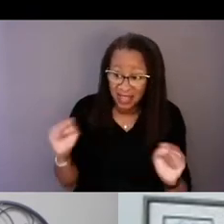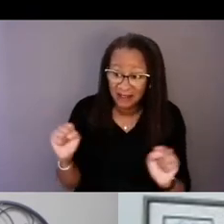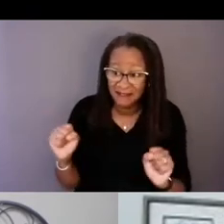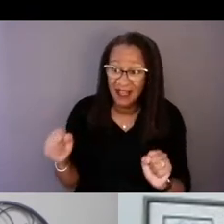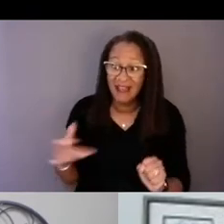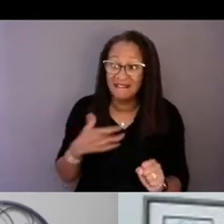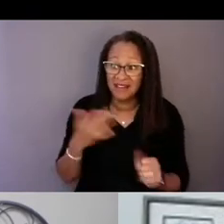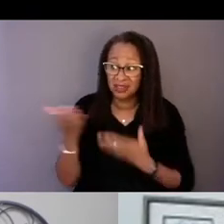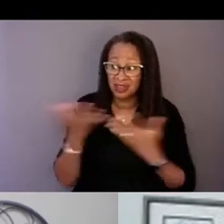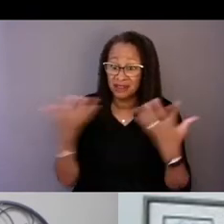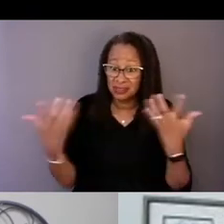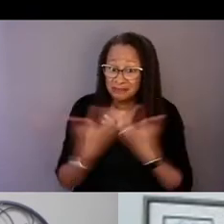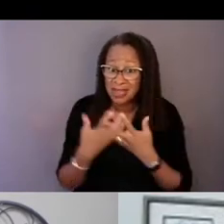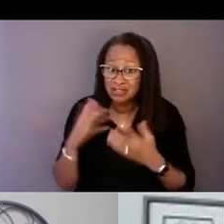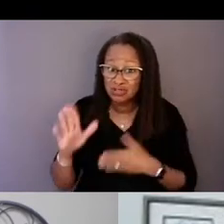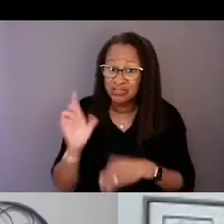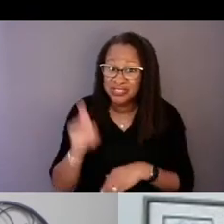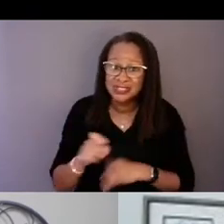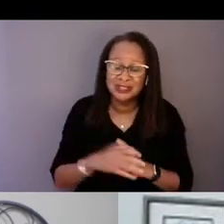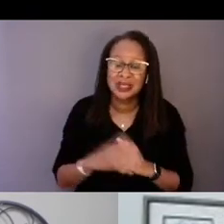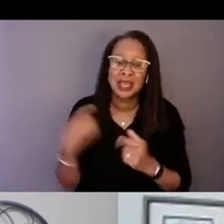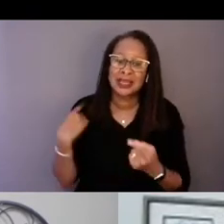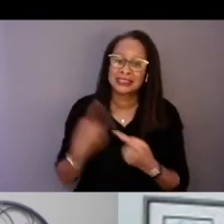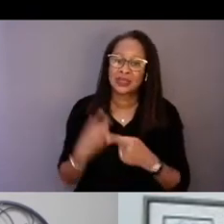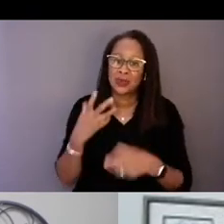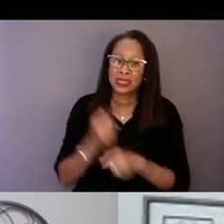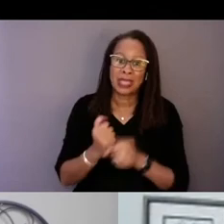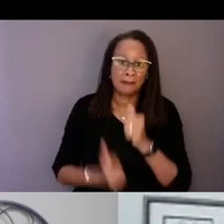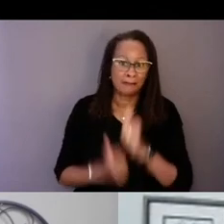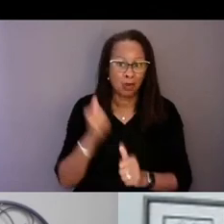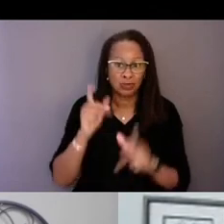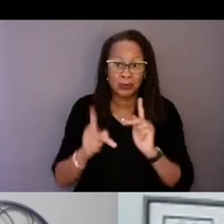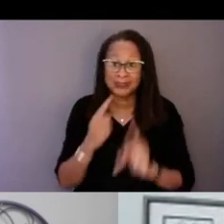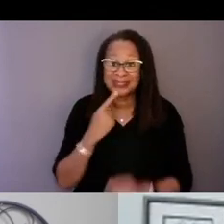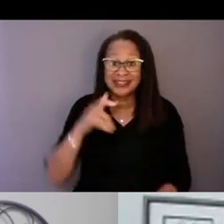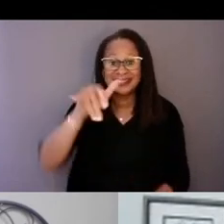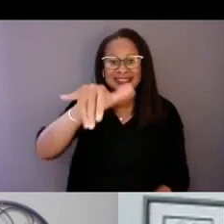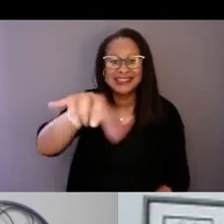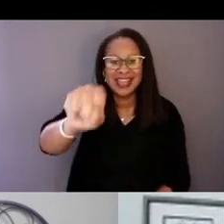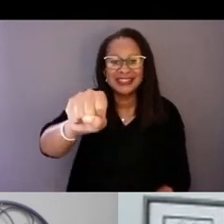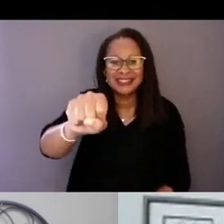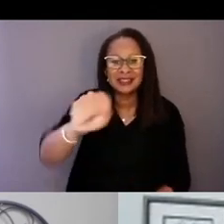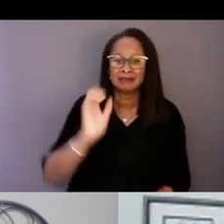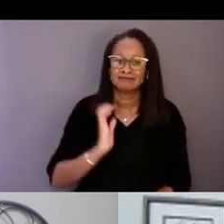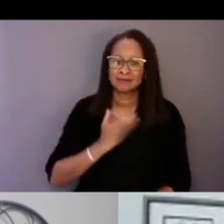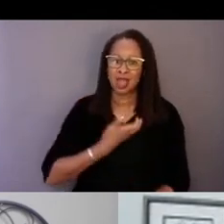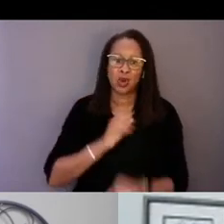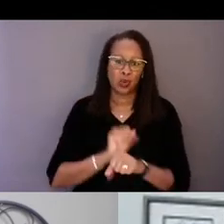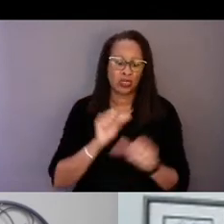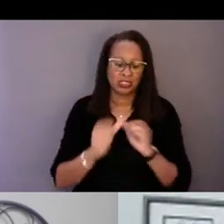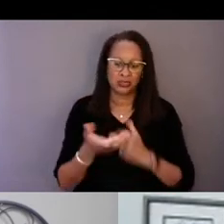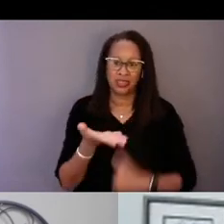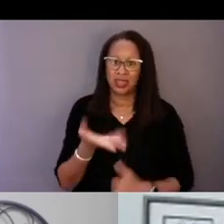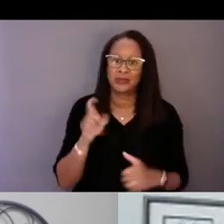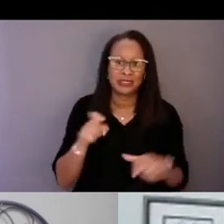And until we get the majority saying yes, our work is not done.